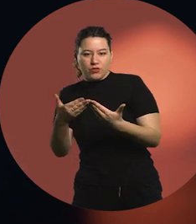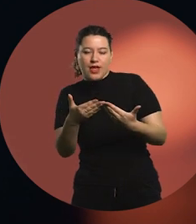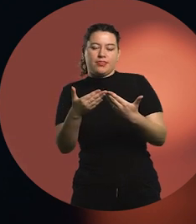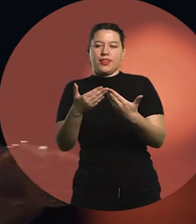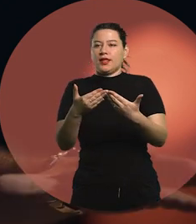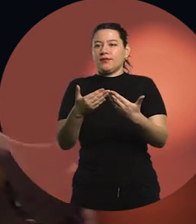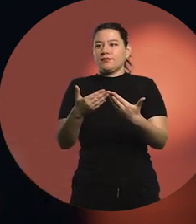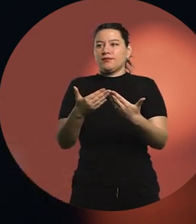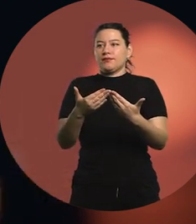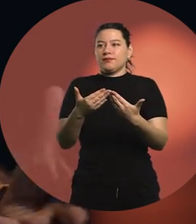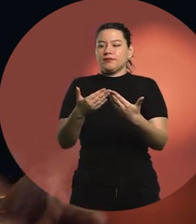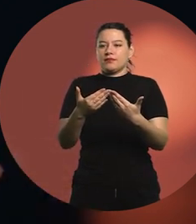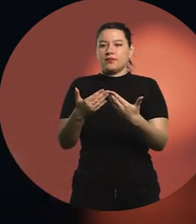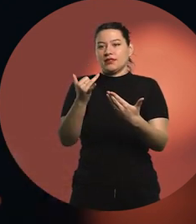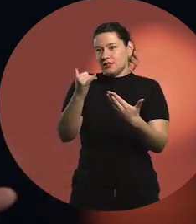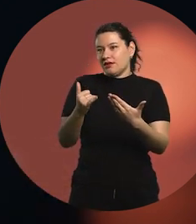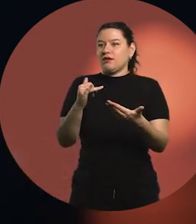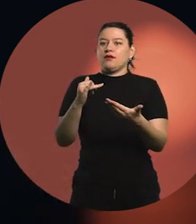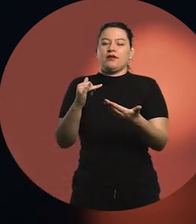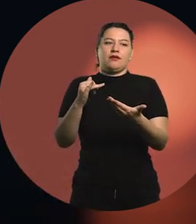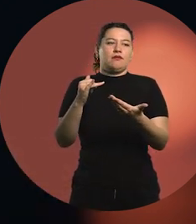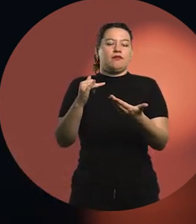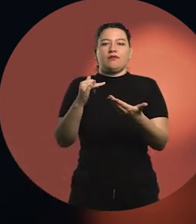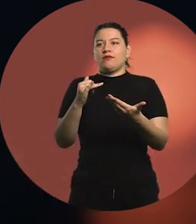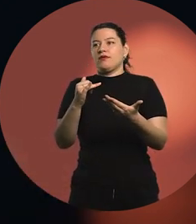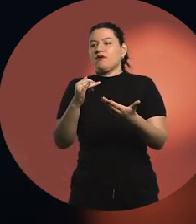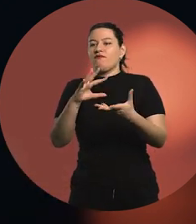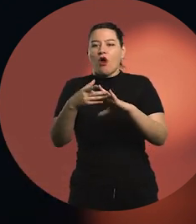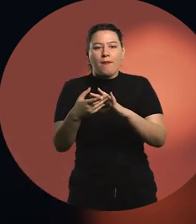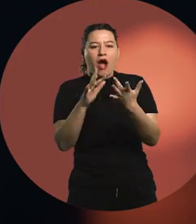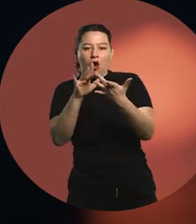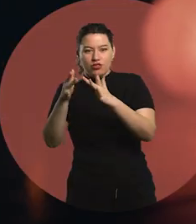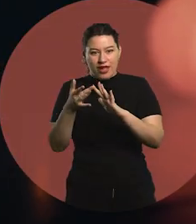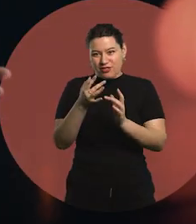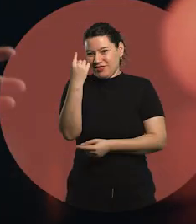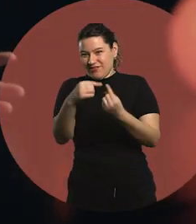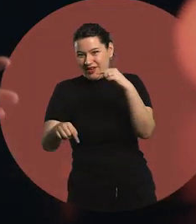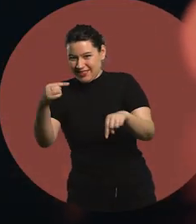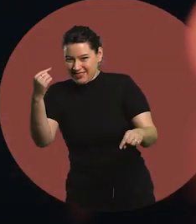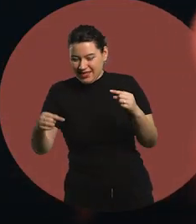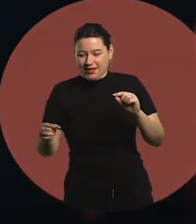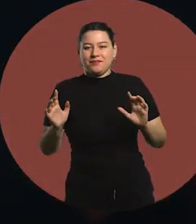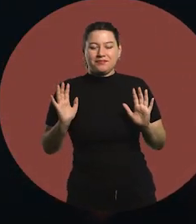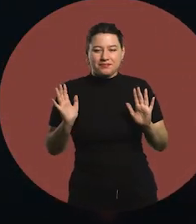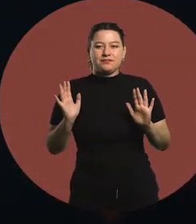with many forms of interaction, and even moreso today, in terms of manners.